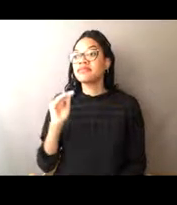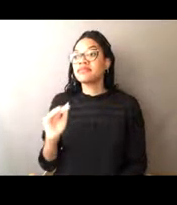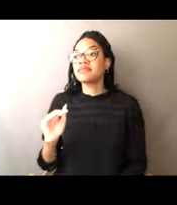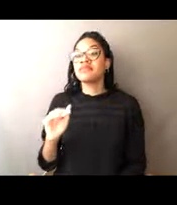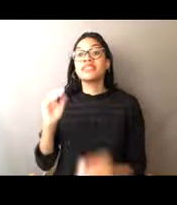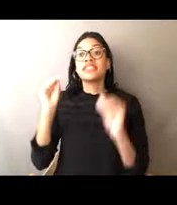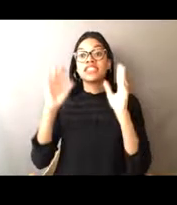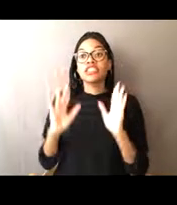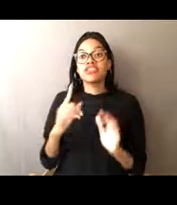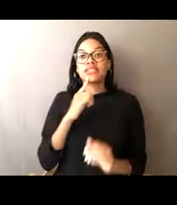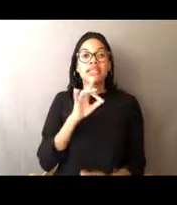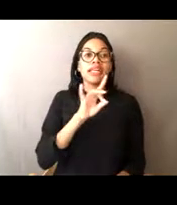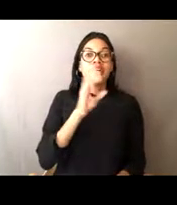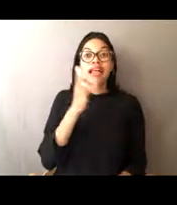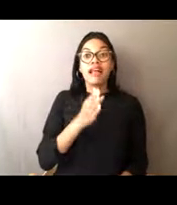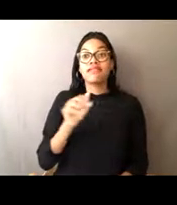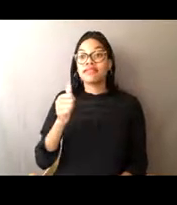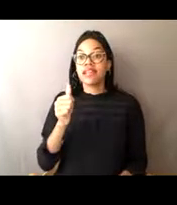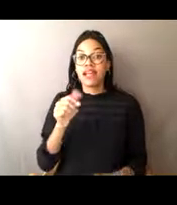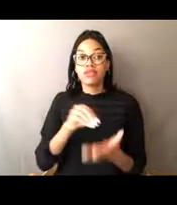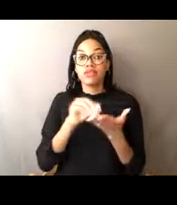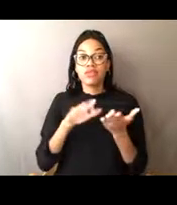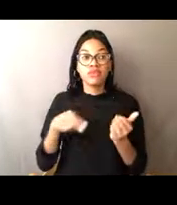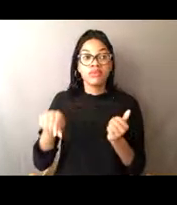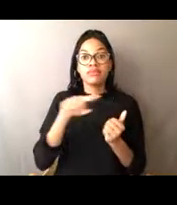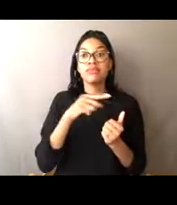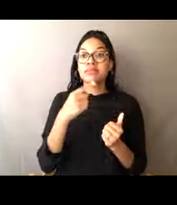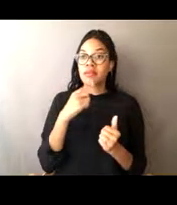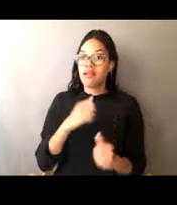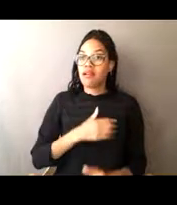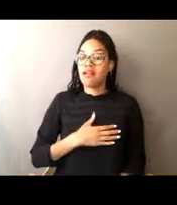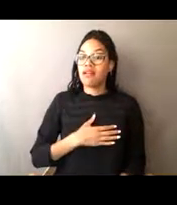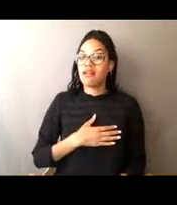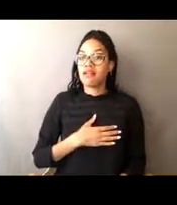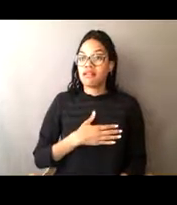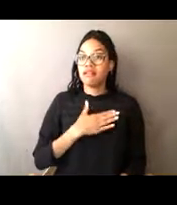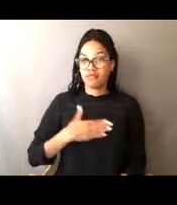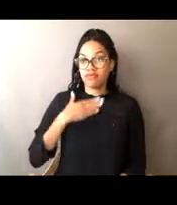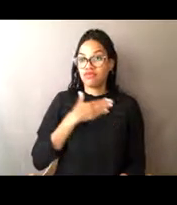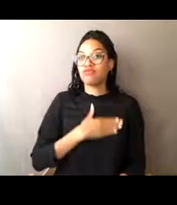and I believe his classroom is in Colorado, where you're from, Alex.